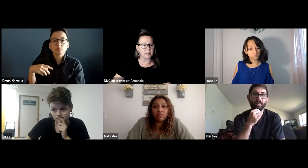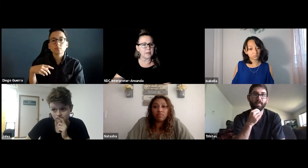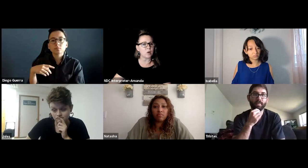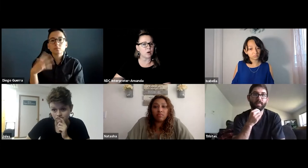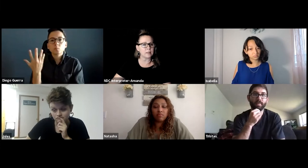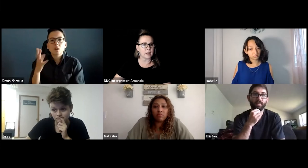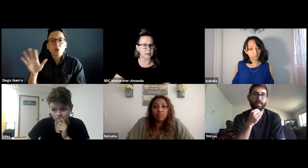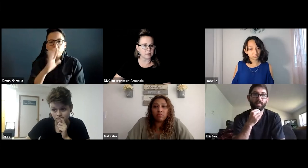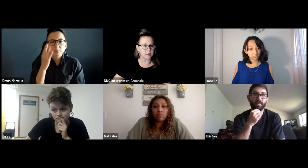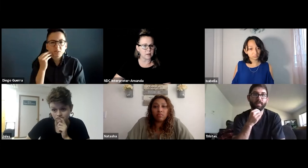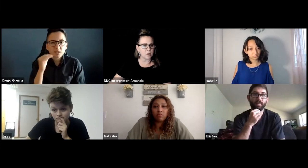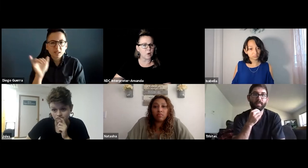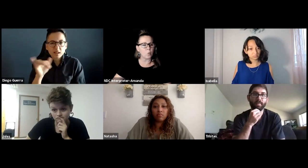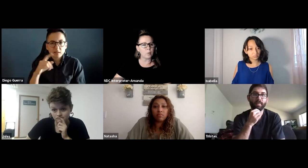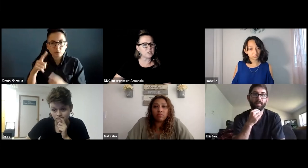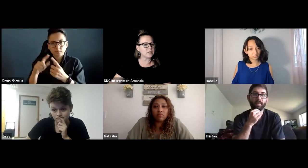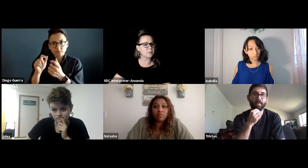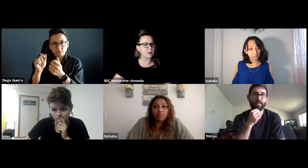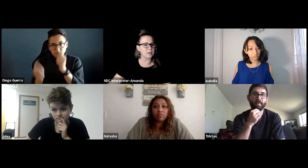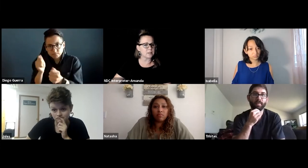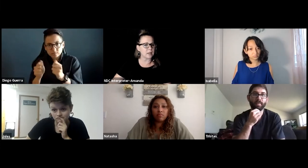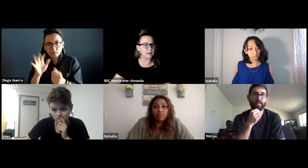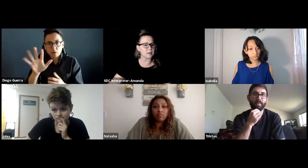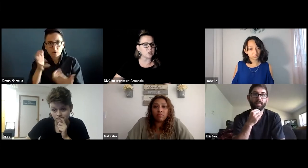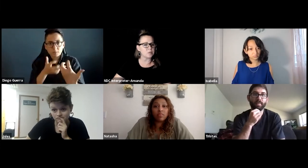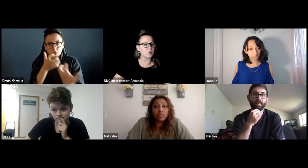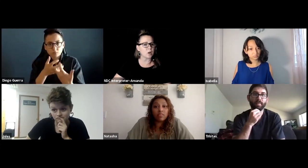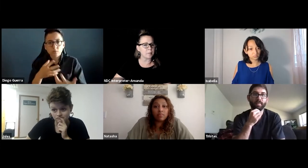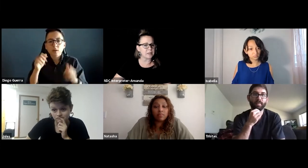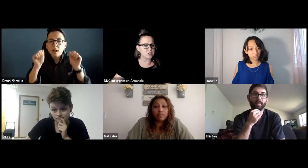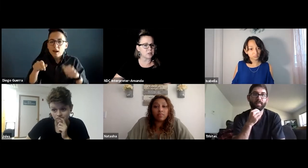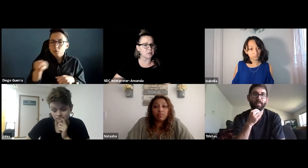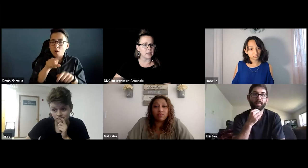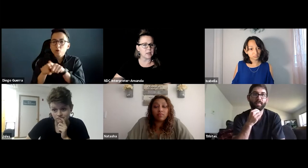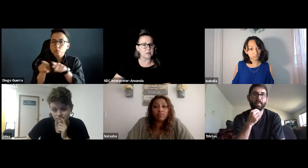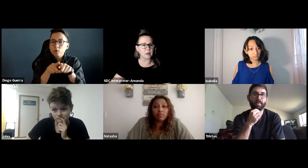being online, what was your experience like in terms of your accommodations?